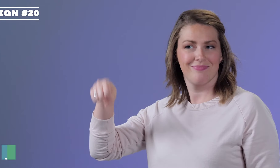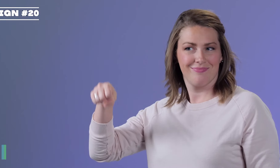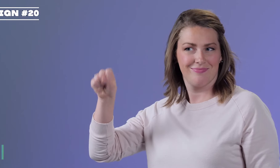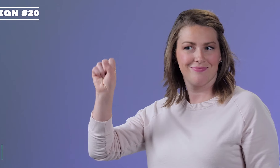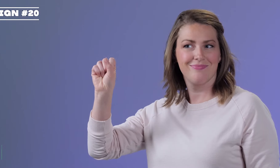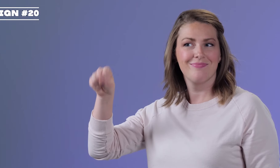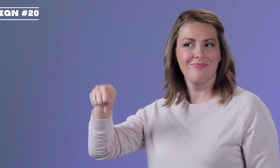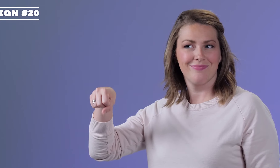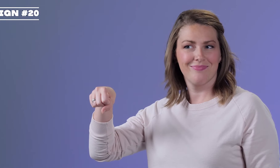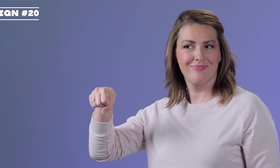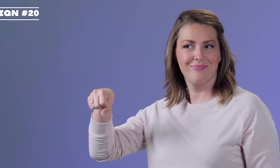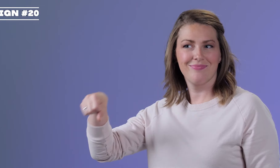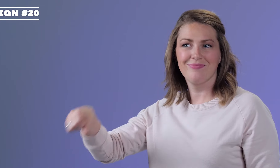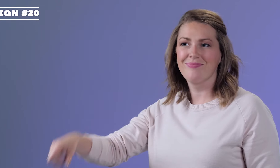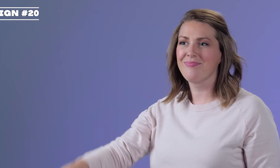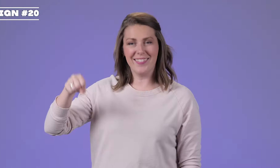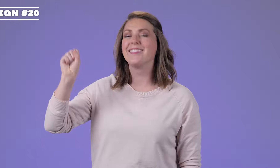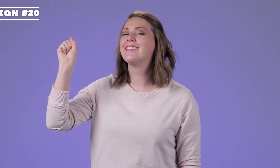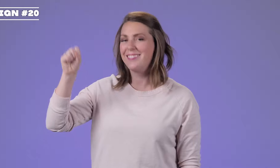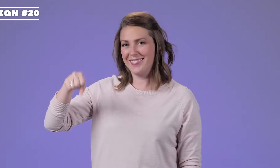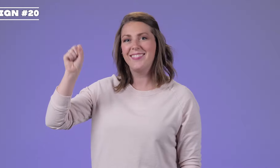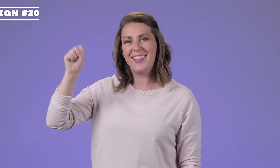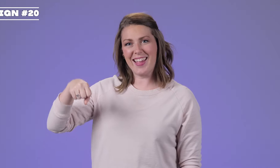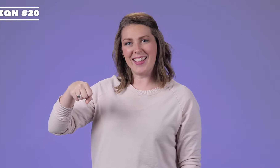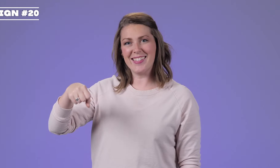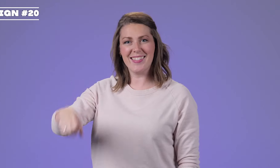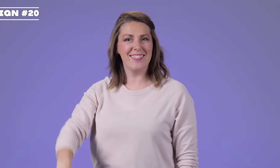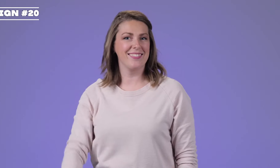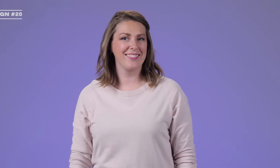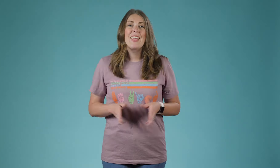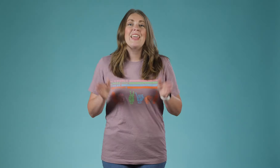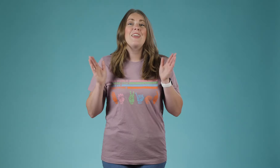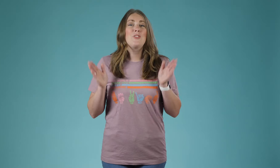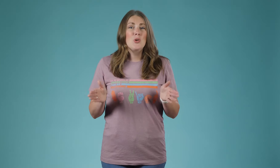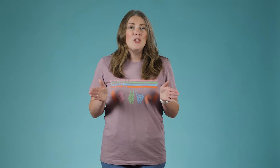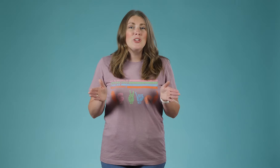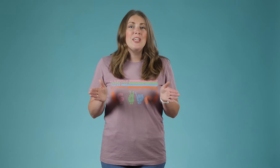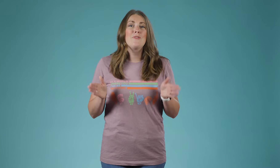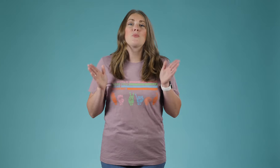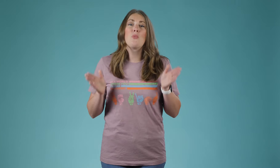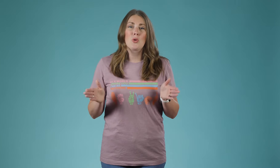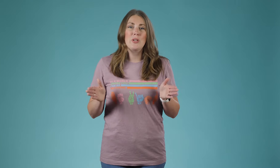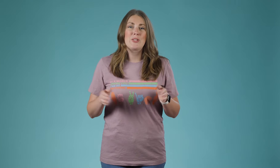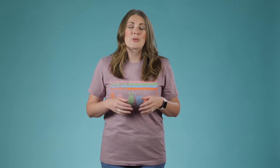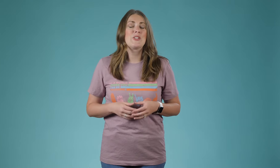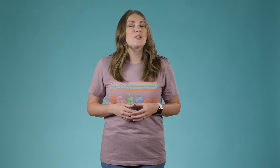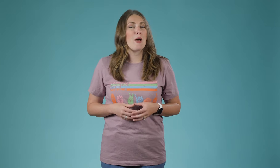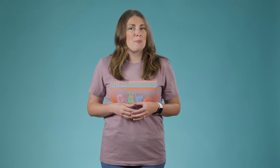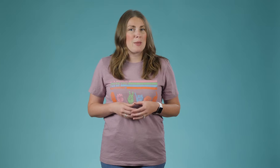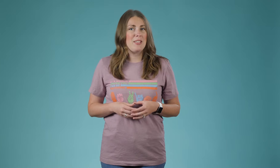is representing your head nodding, 'yes'. If you're looking for more resources about baby